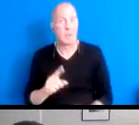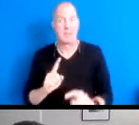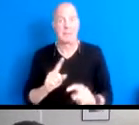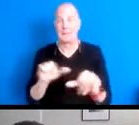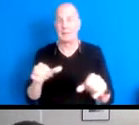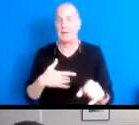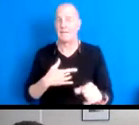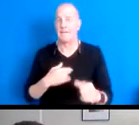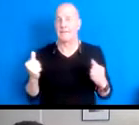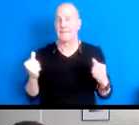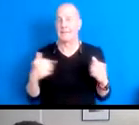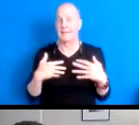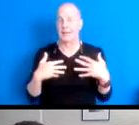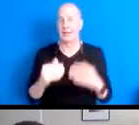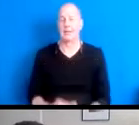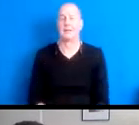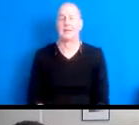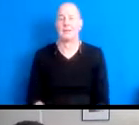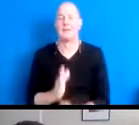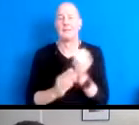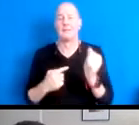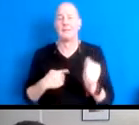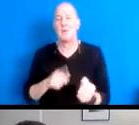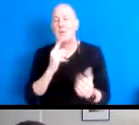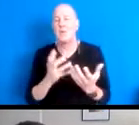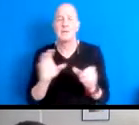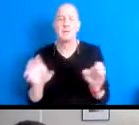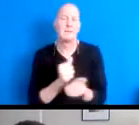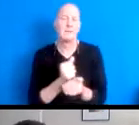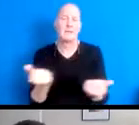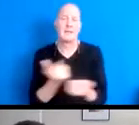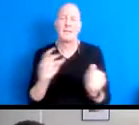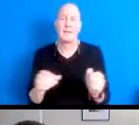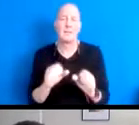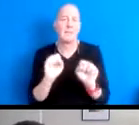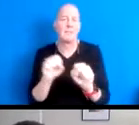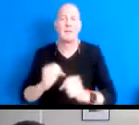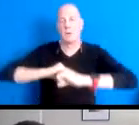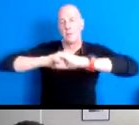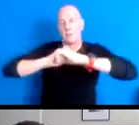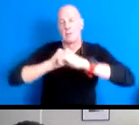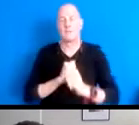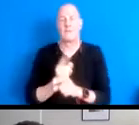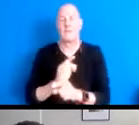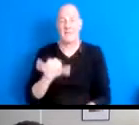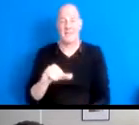15:37:40 Part of me still wants to do everything that I can to protect myself from those feelings,